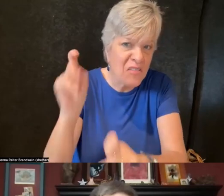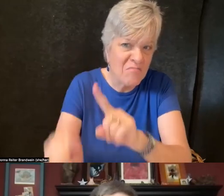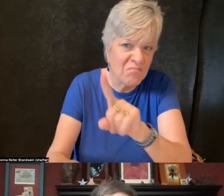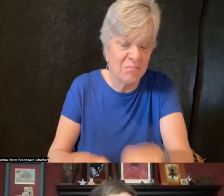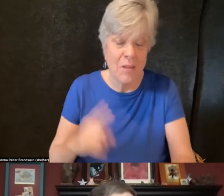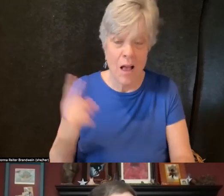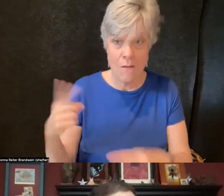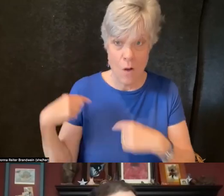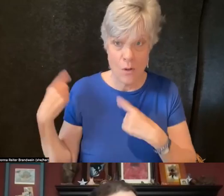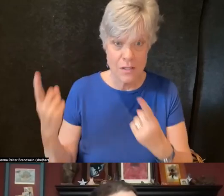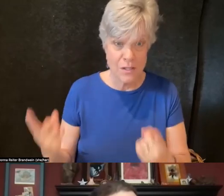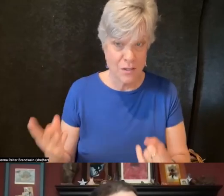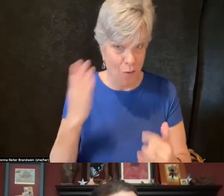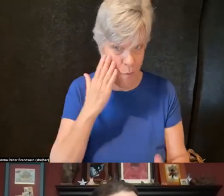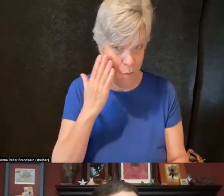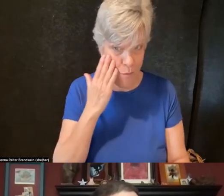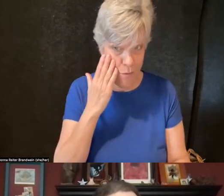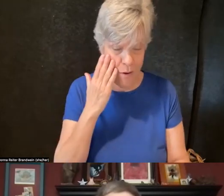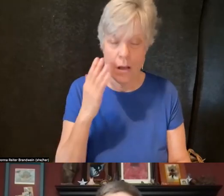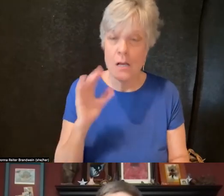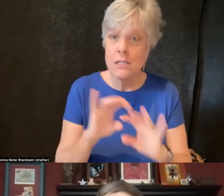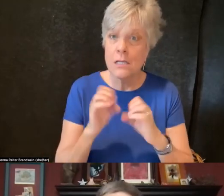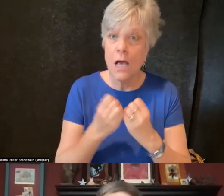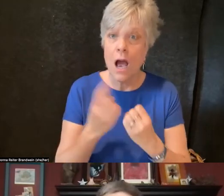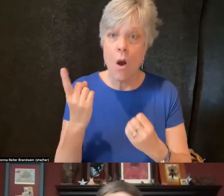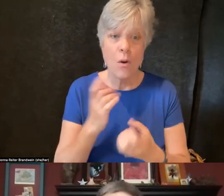society always believes from my own perspective